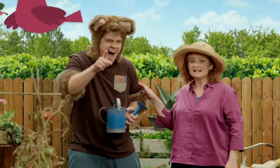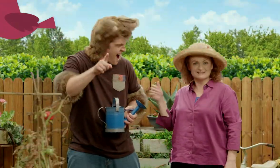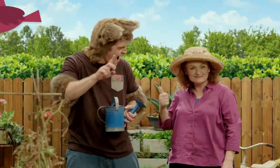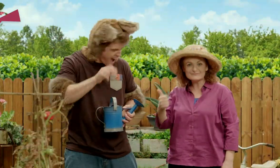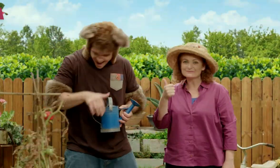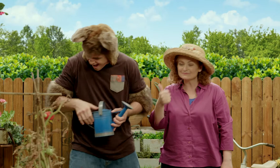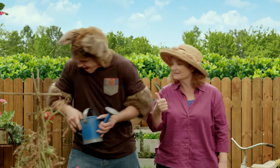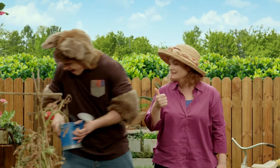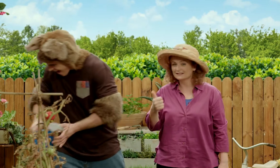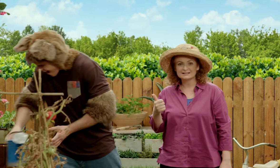Wow!